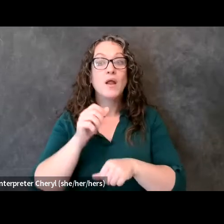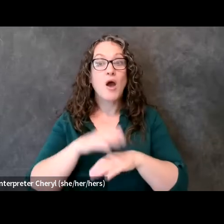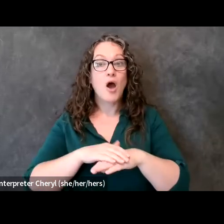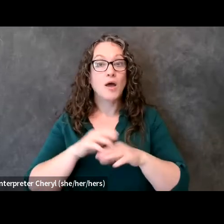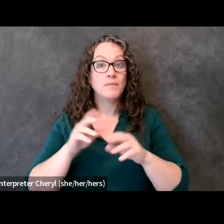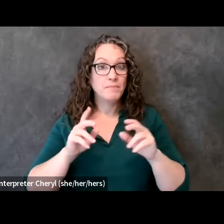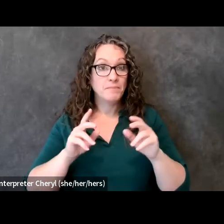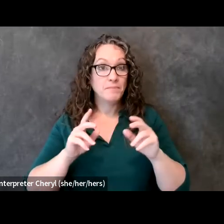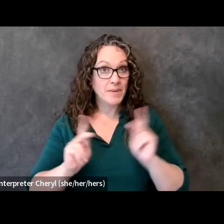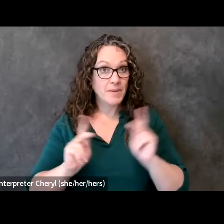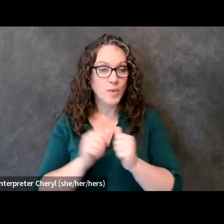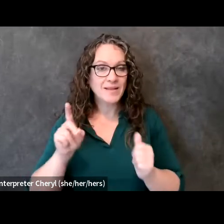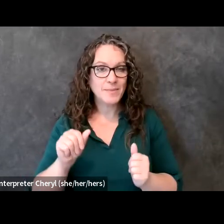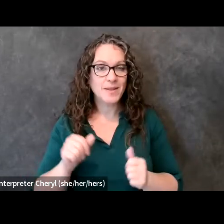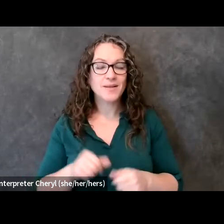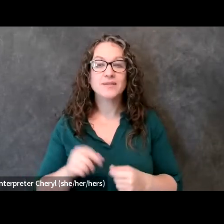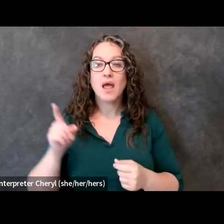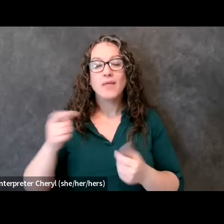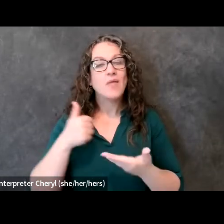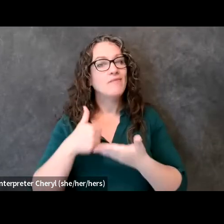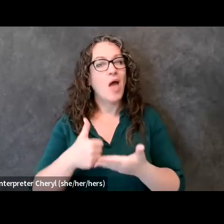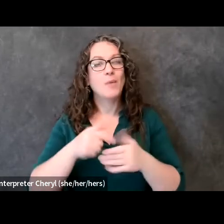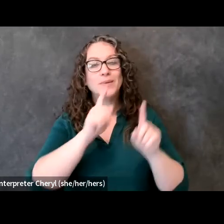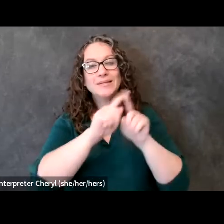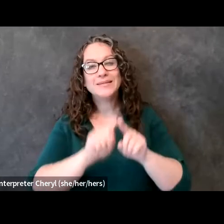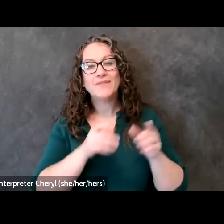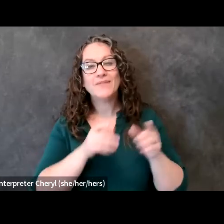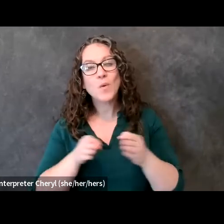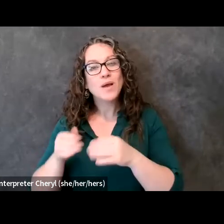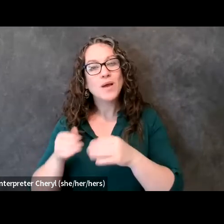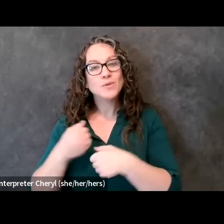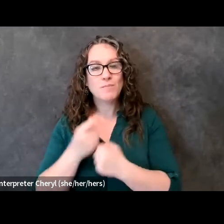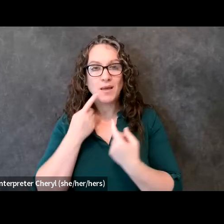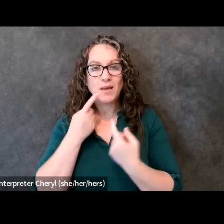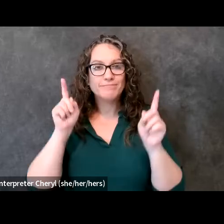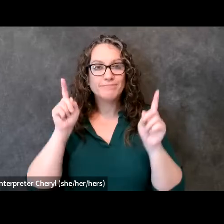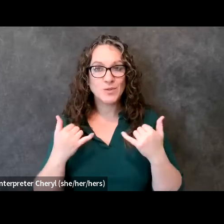have helped in various ways to make this event possible and so we definitely want to thank them